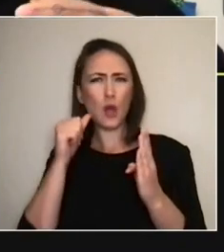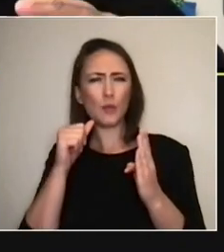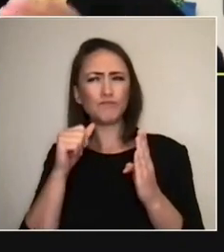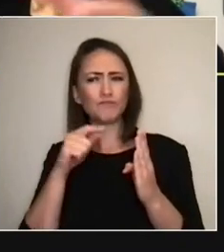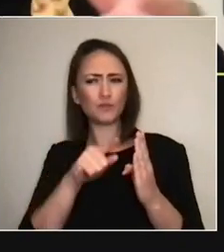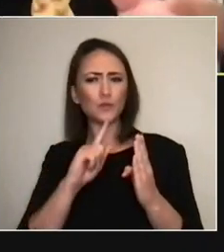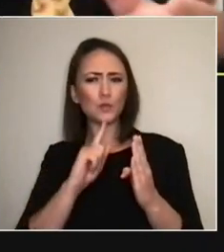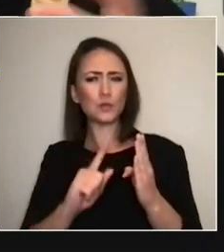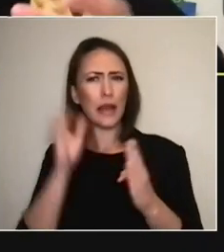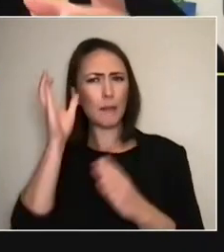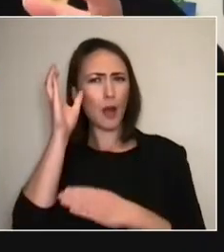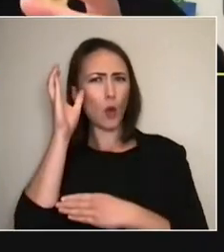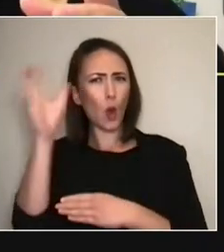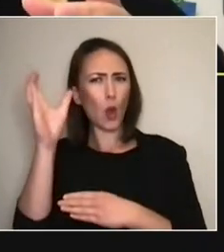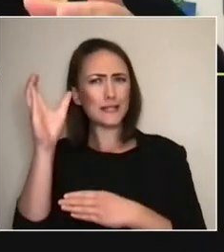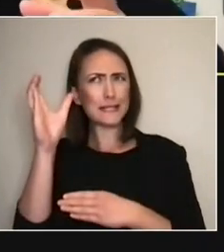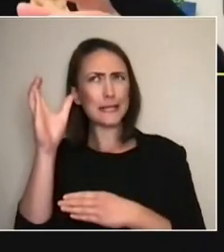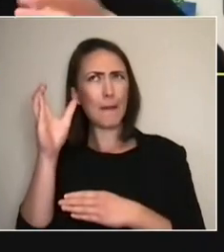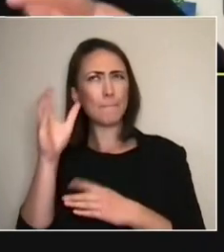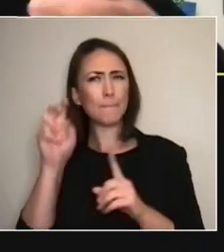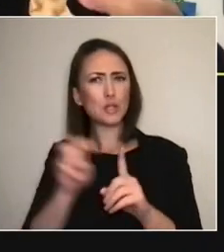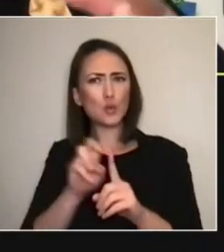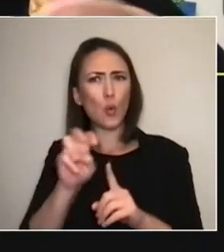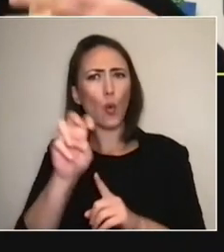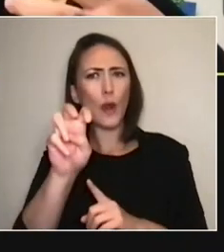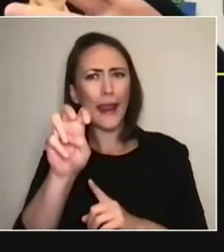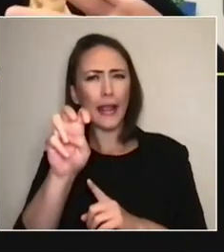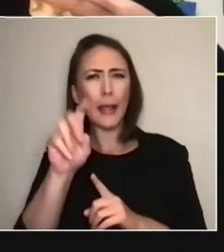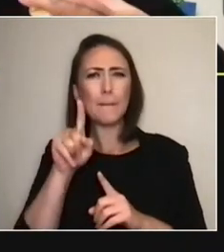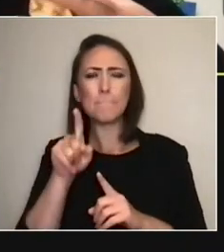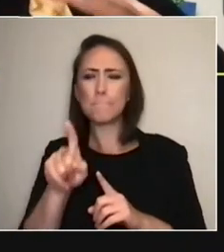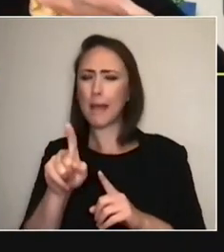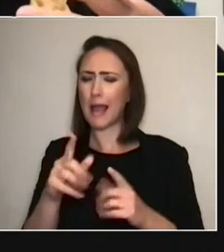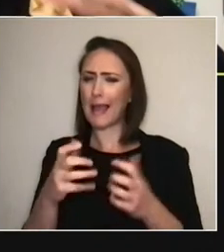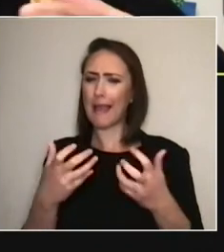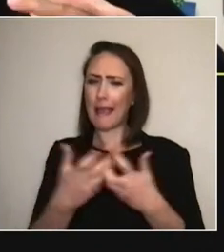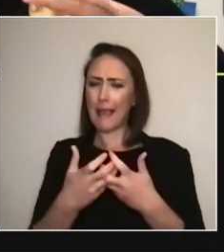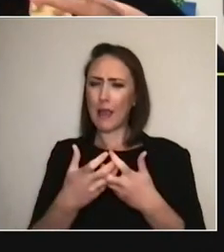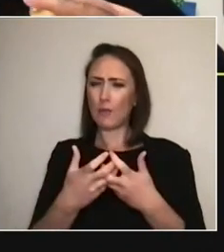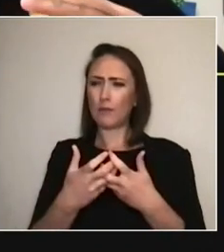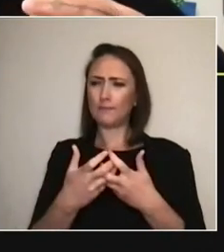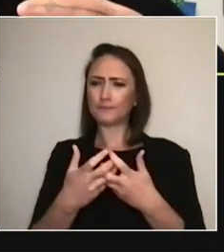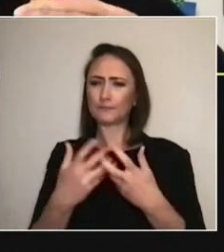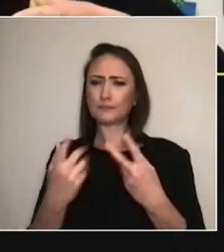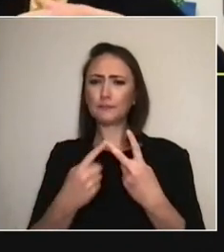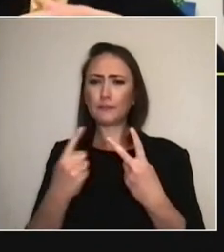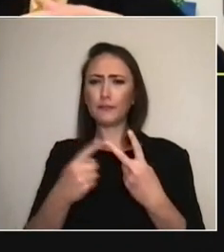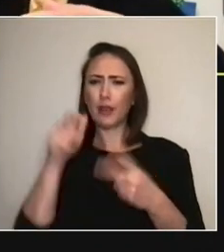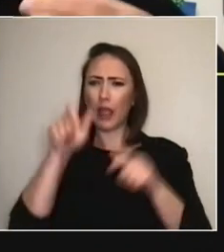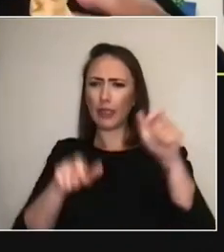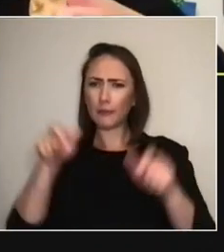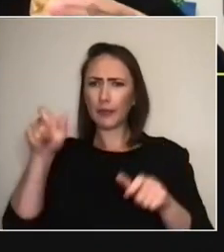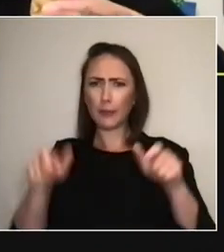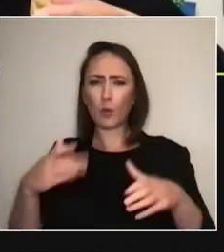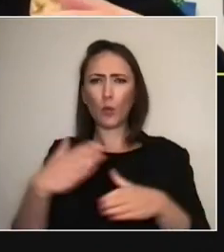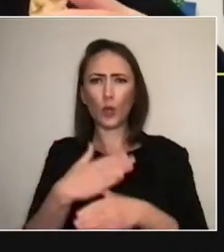Is it resources or the sort of open source knowledge of how other practitioners can embrace some of these concepts?